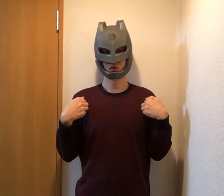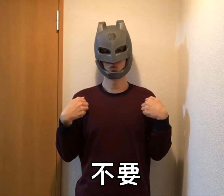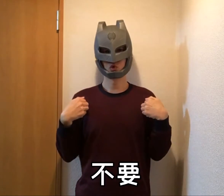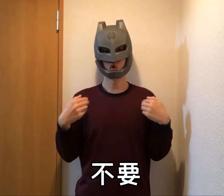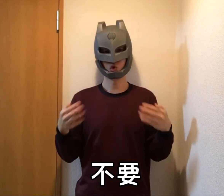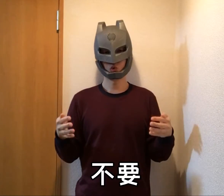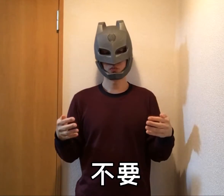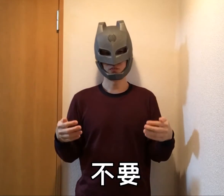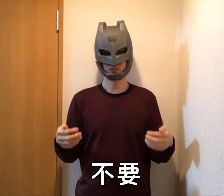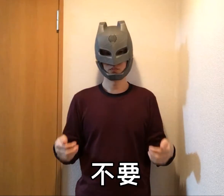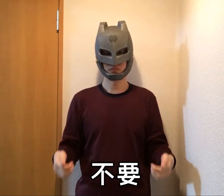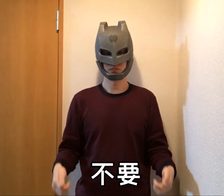Not require / Not necessary / Not need